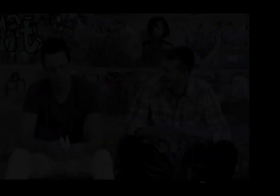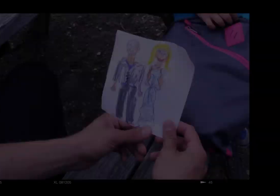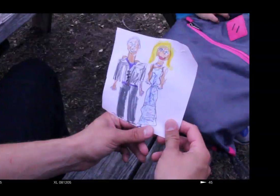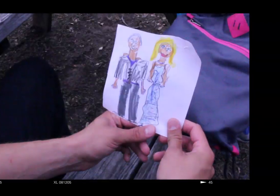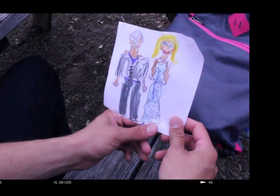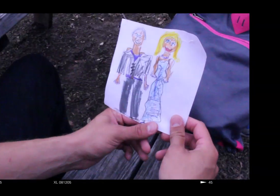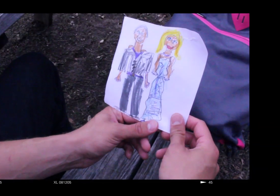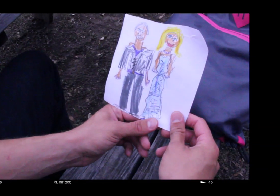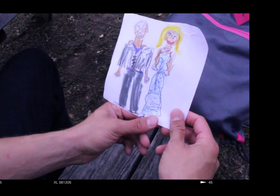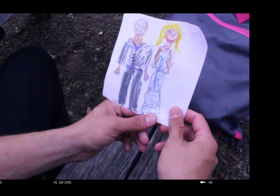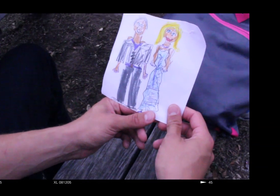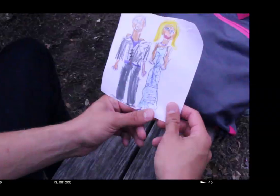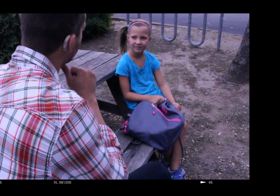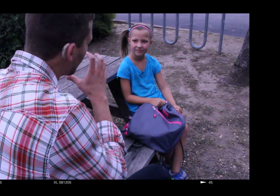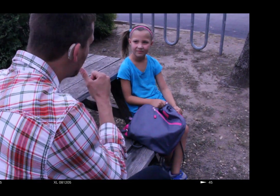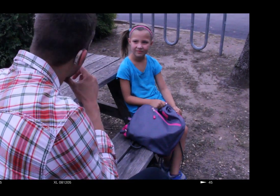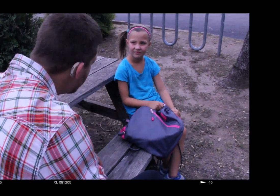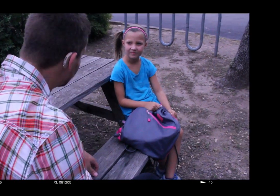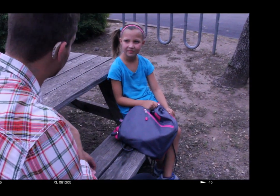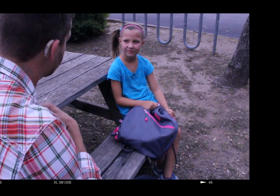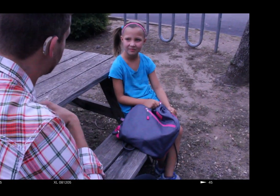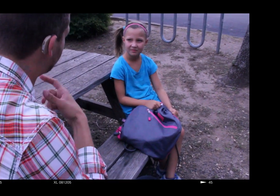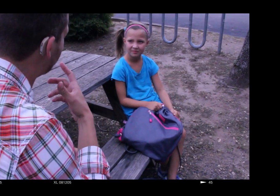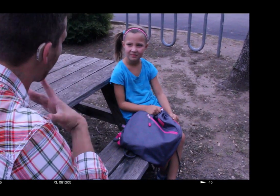I'm not attracted to girls. I like men.